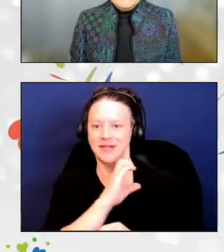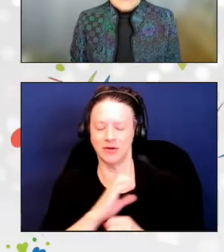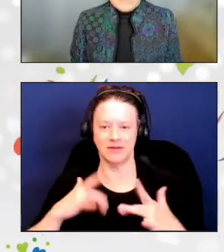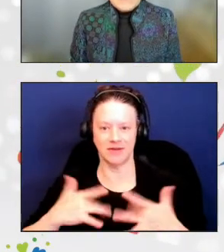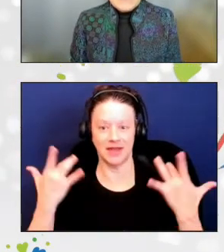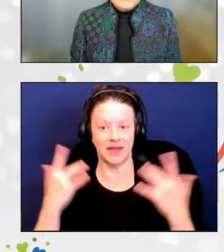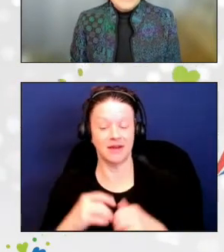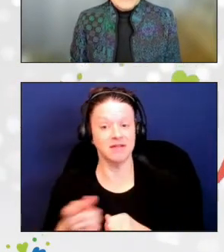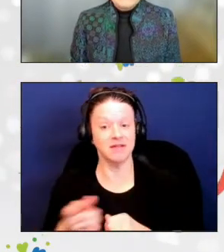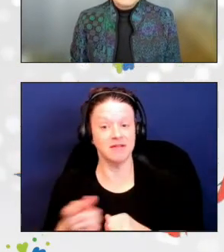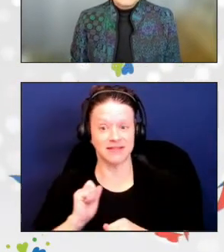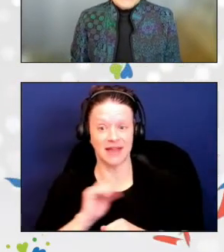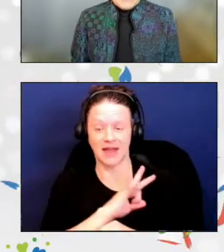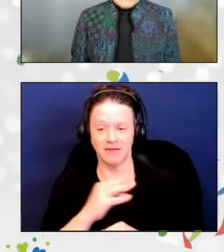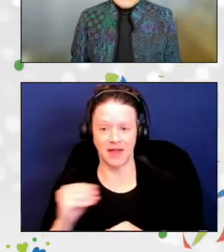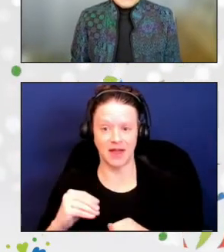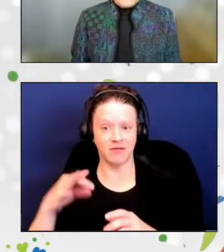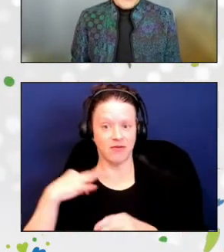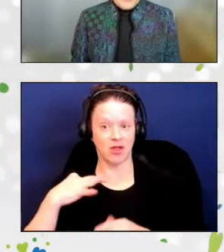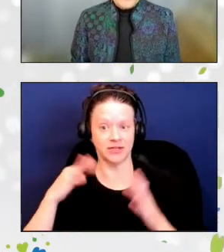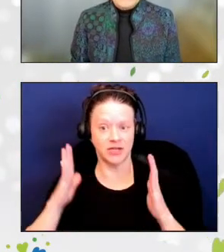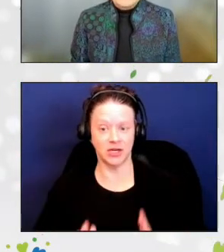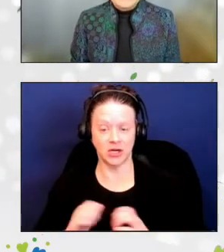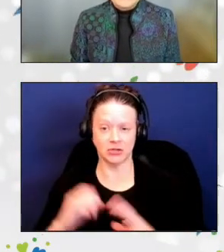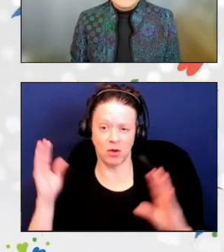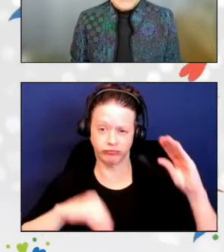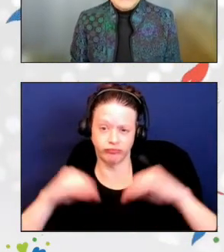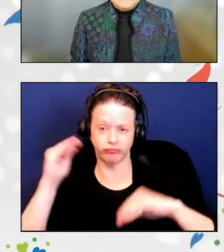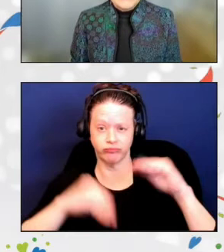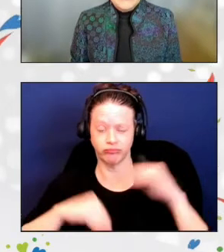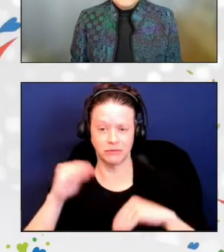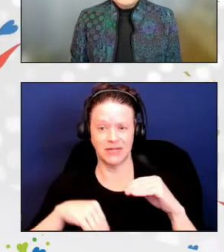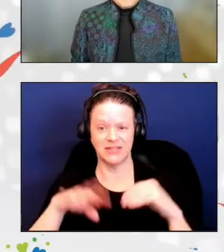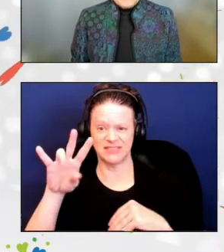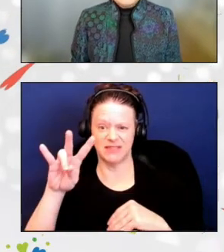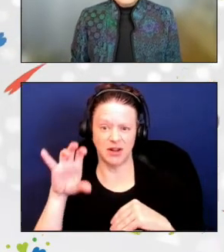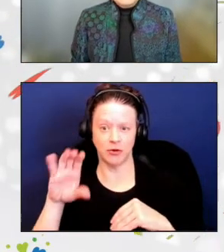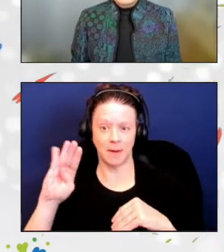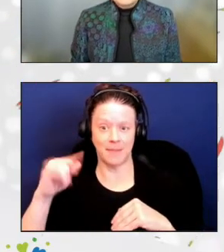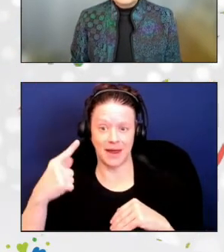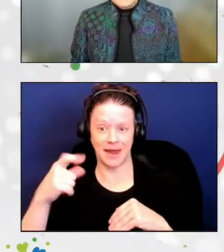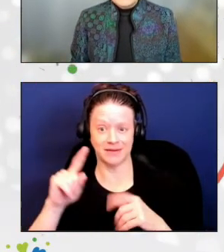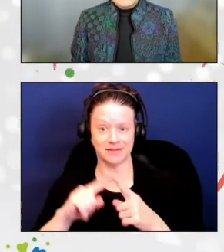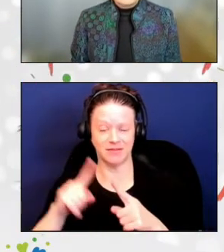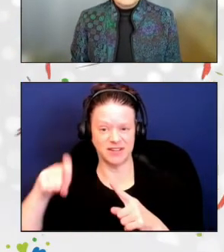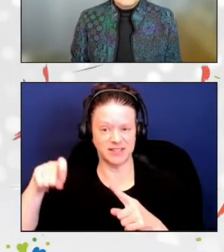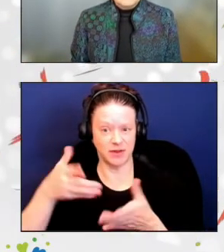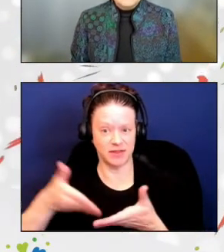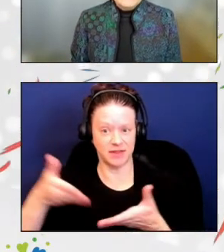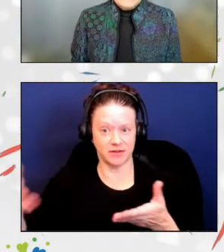700 bags of necessities for home-bound older adults. She also has helped organize food